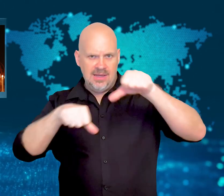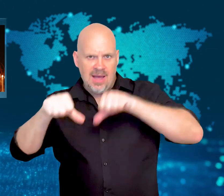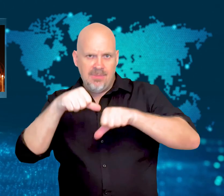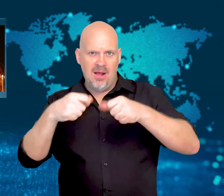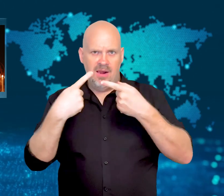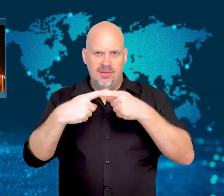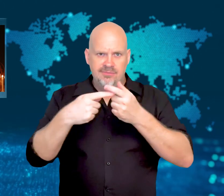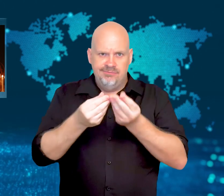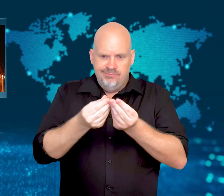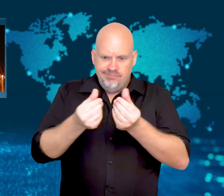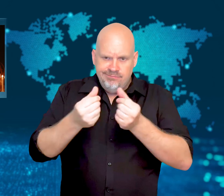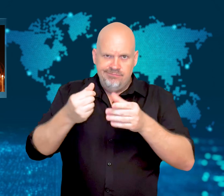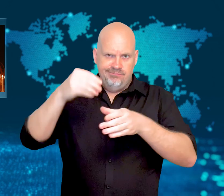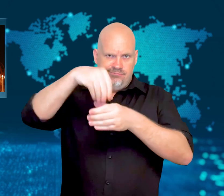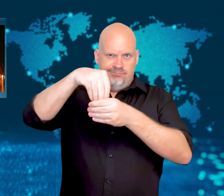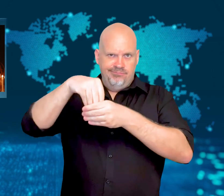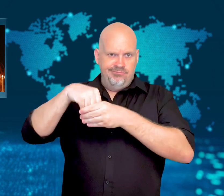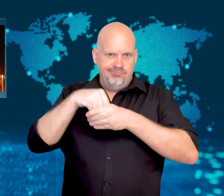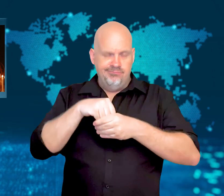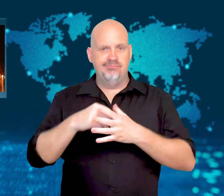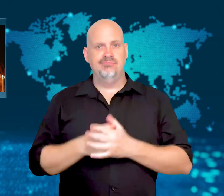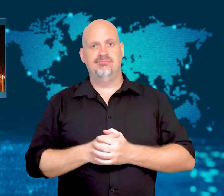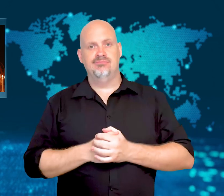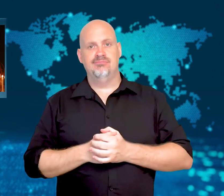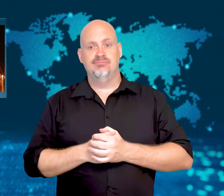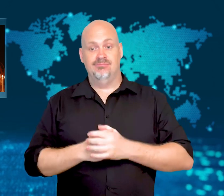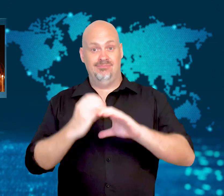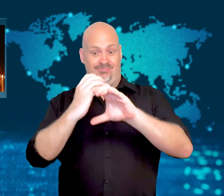filled with materials including chemicals.